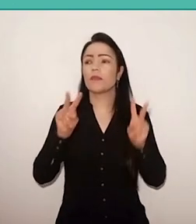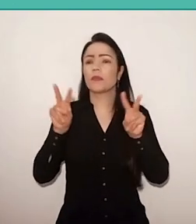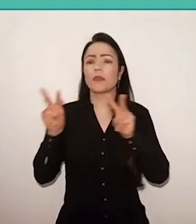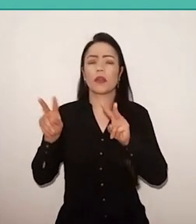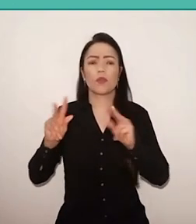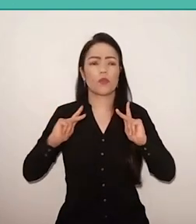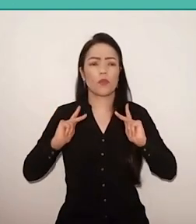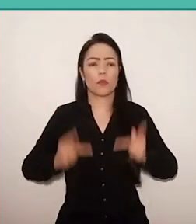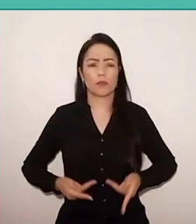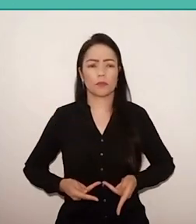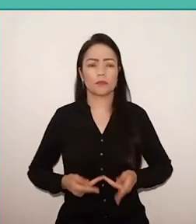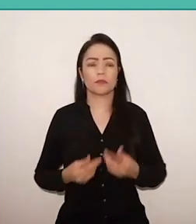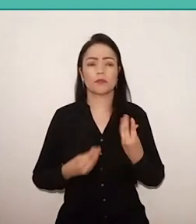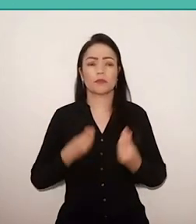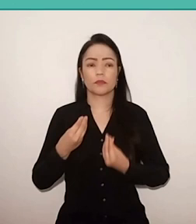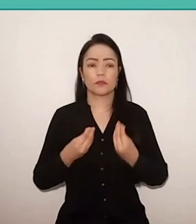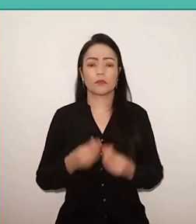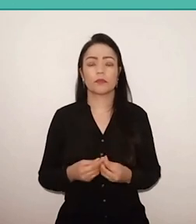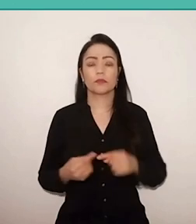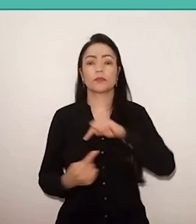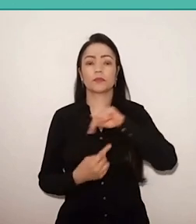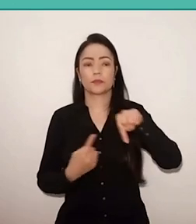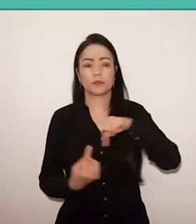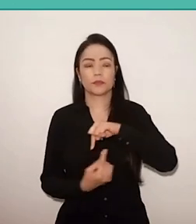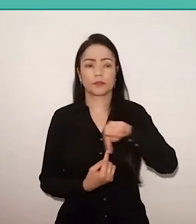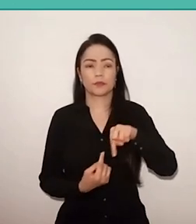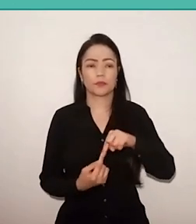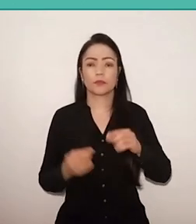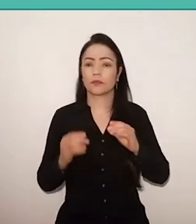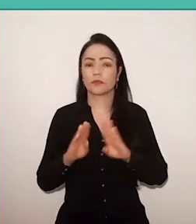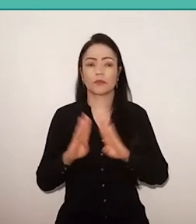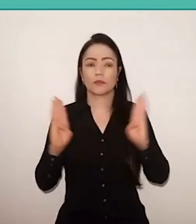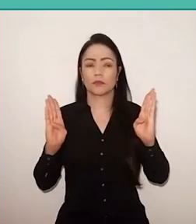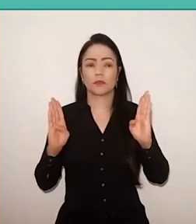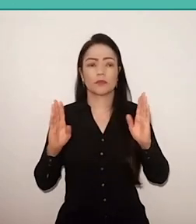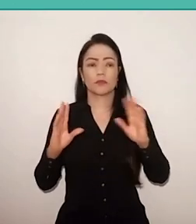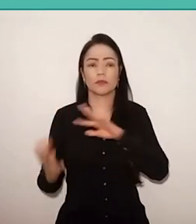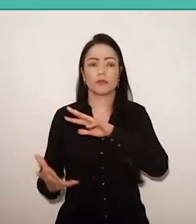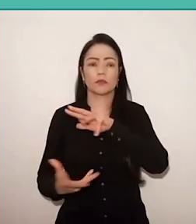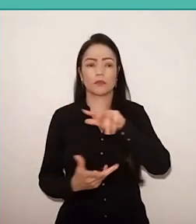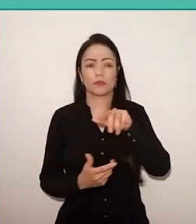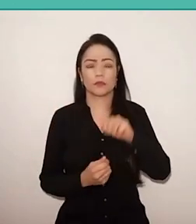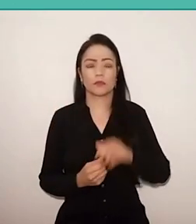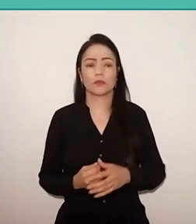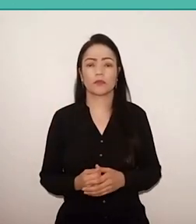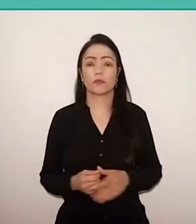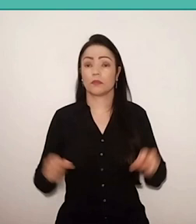as a being of relationships, open to the world, a being that has